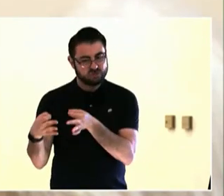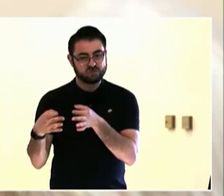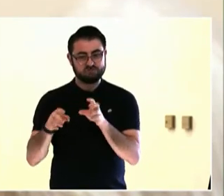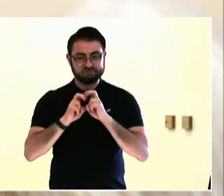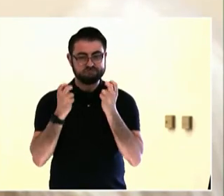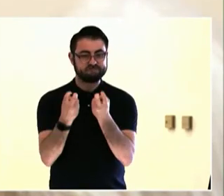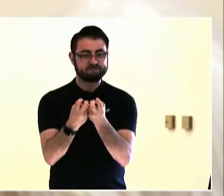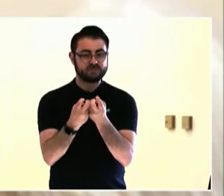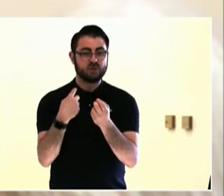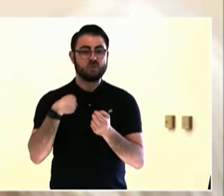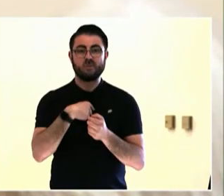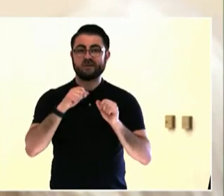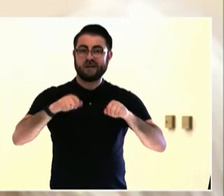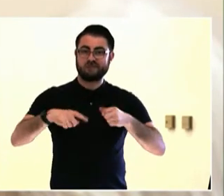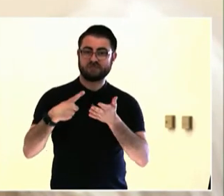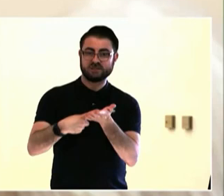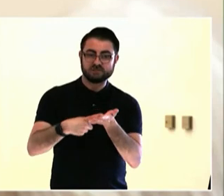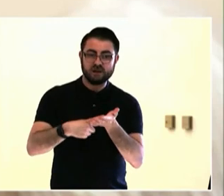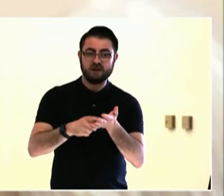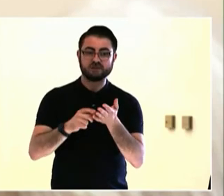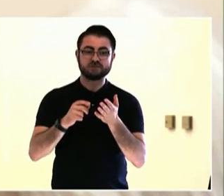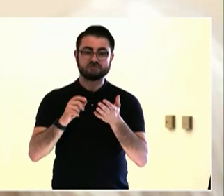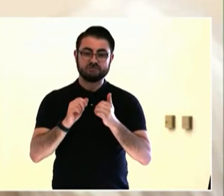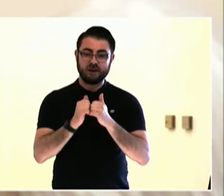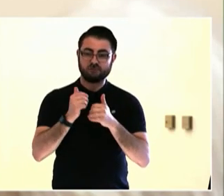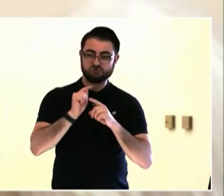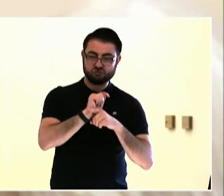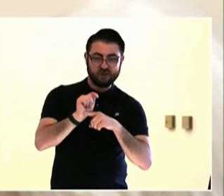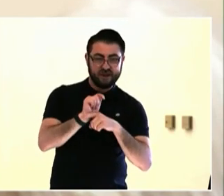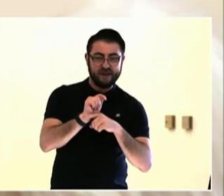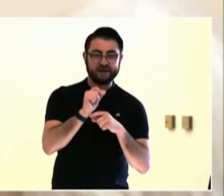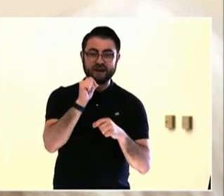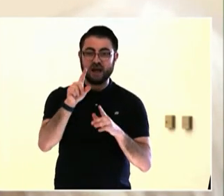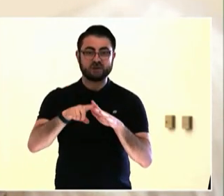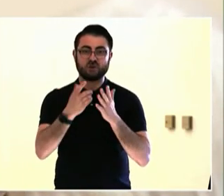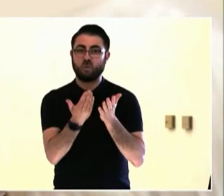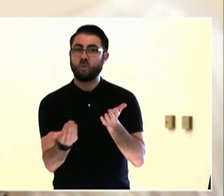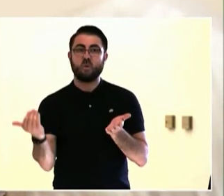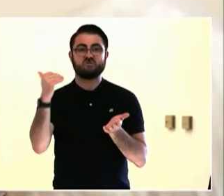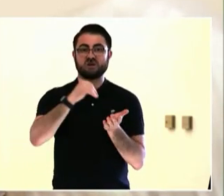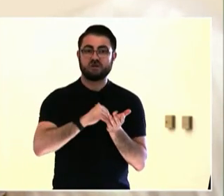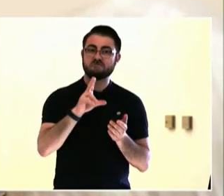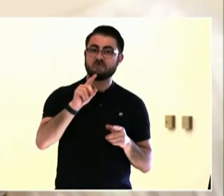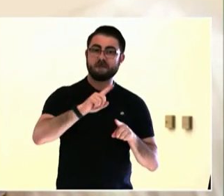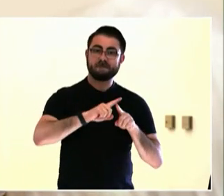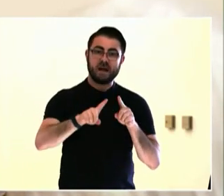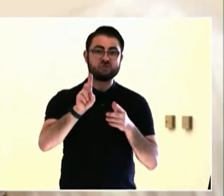There's been a movement across the one on collaborative